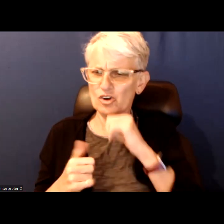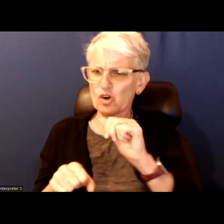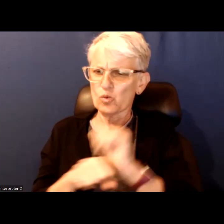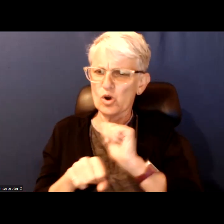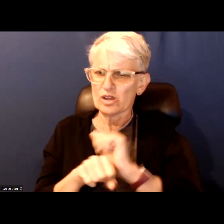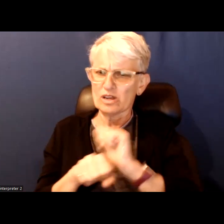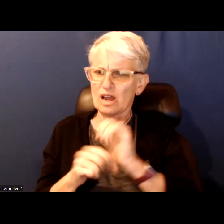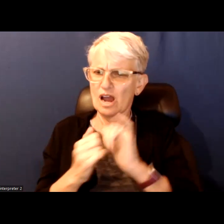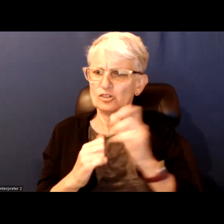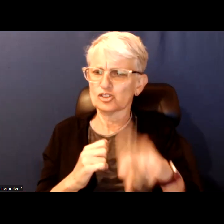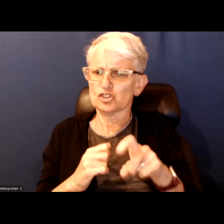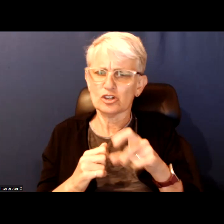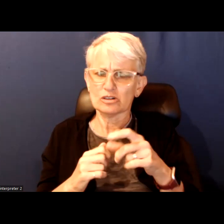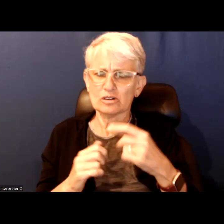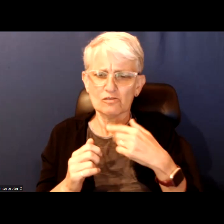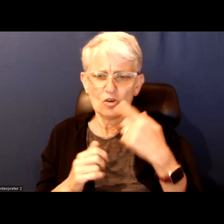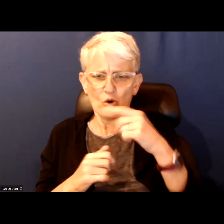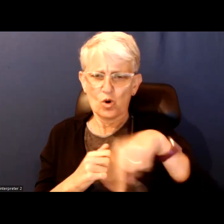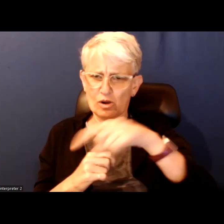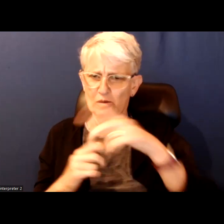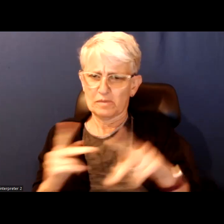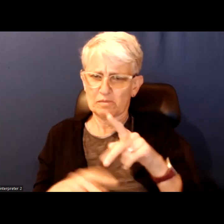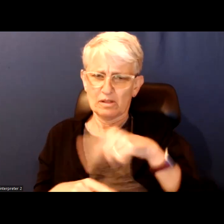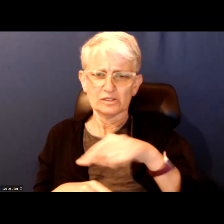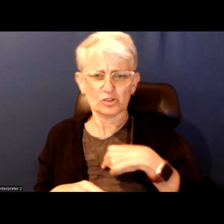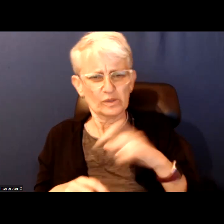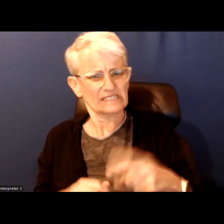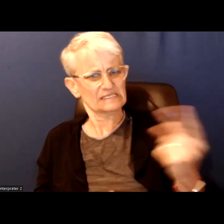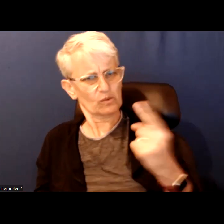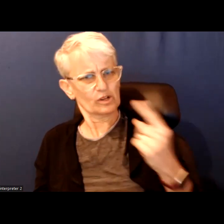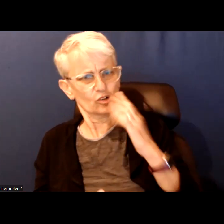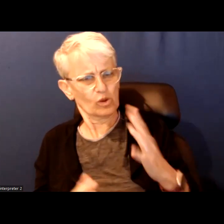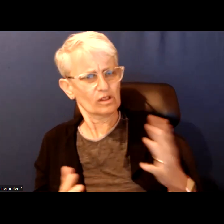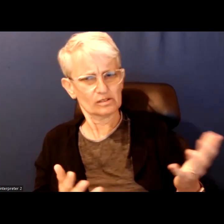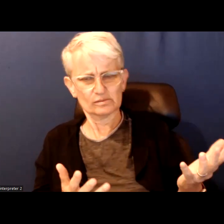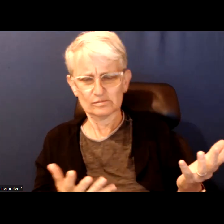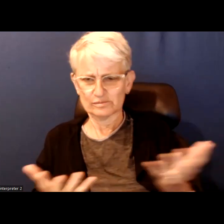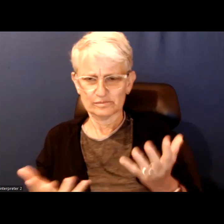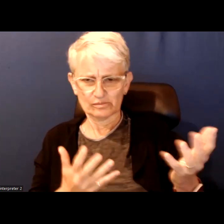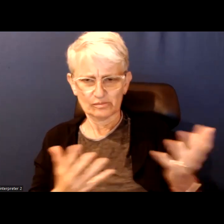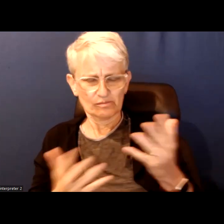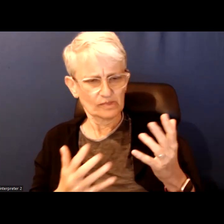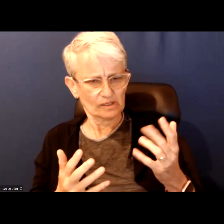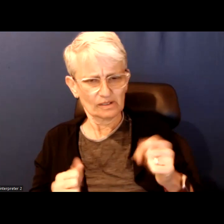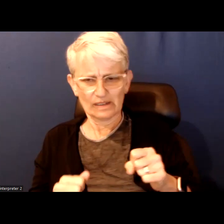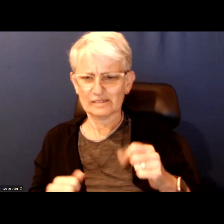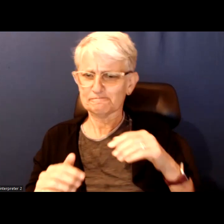of people here in this city. So, we need a mayor that will come in and be able to listen to hear what the issues